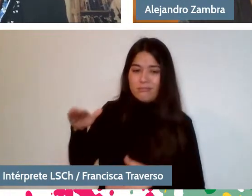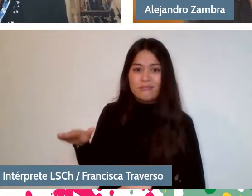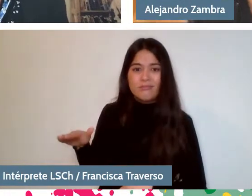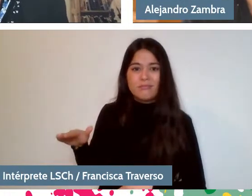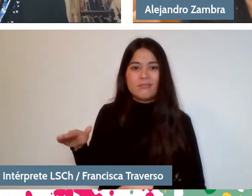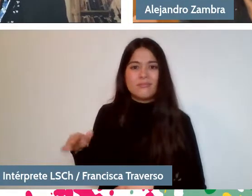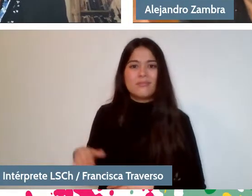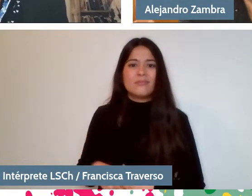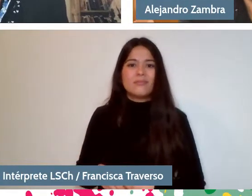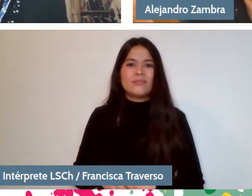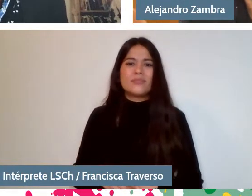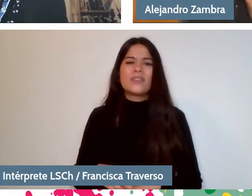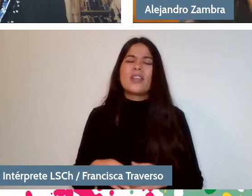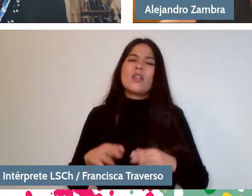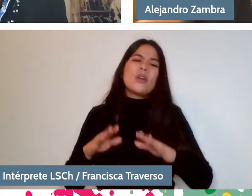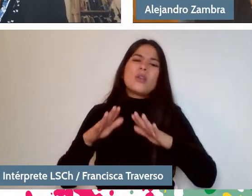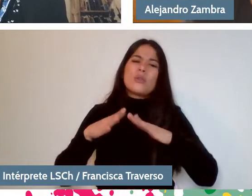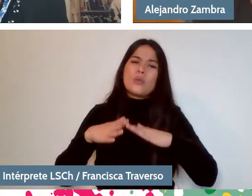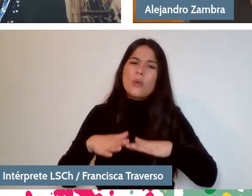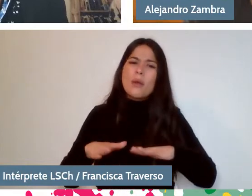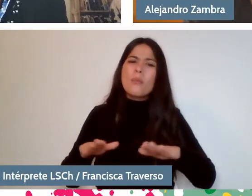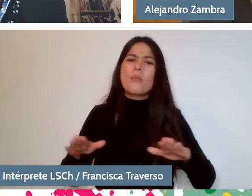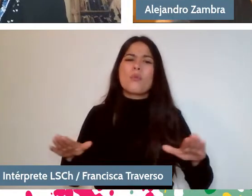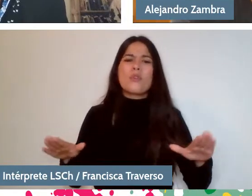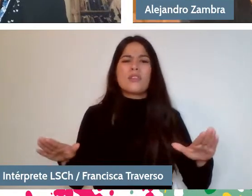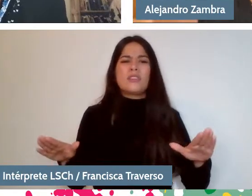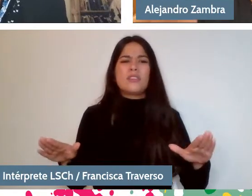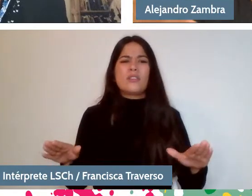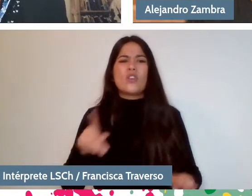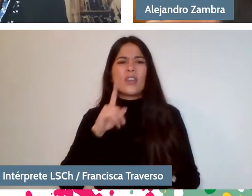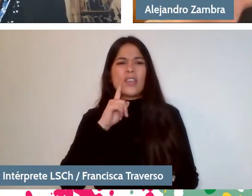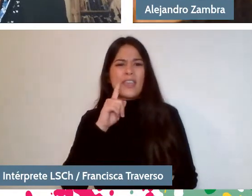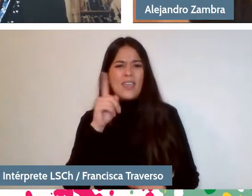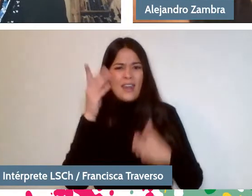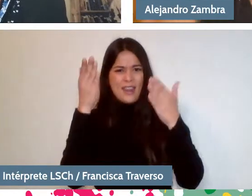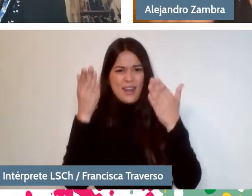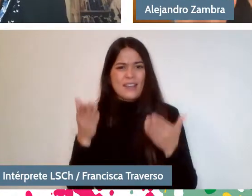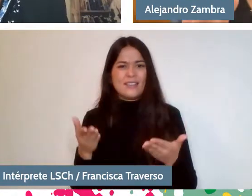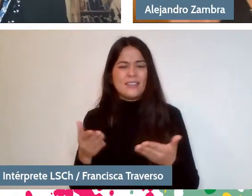it harmonizes with who you think you are, let's say. But beyond that,